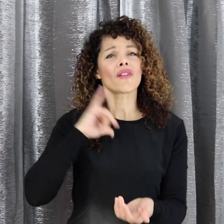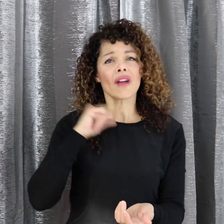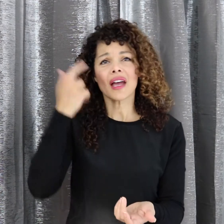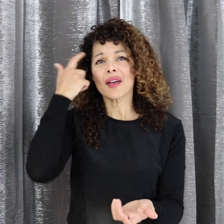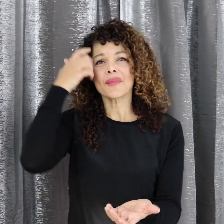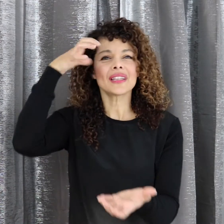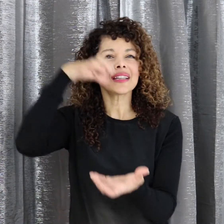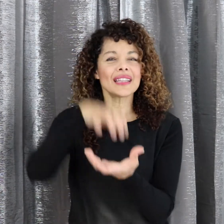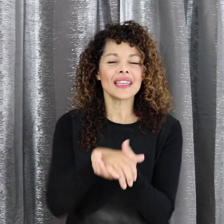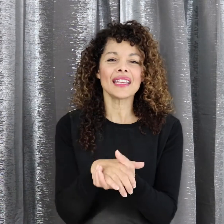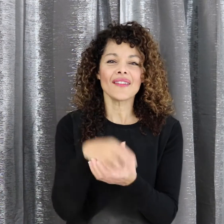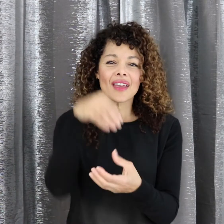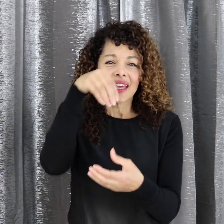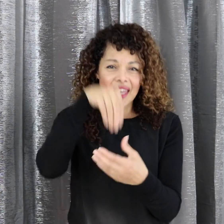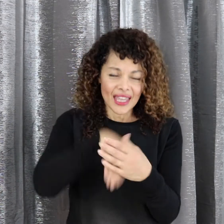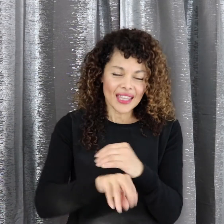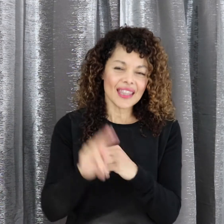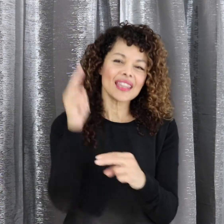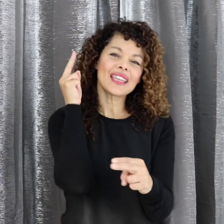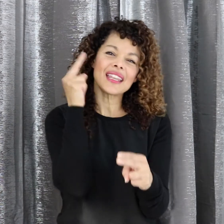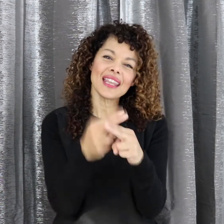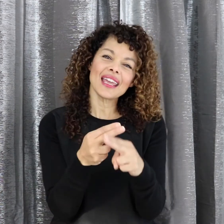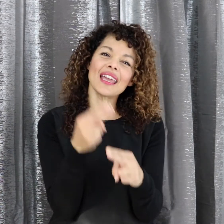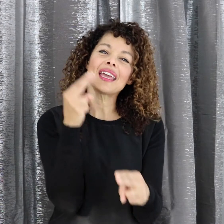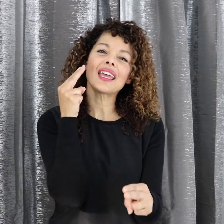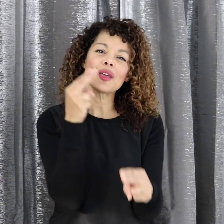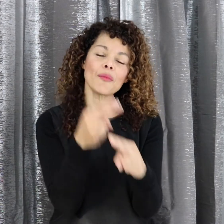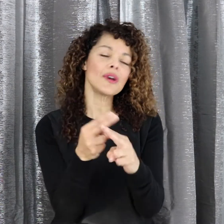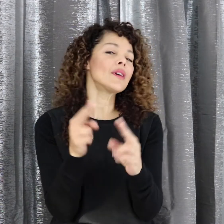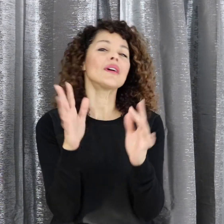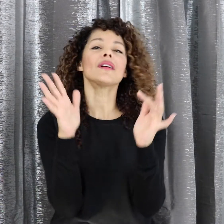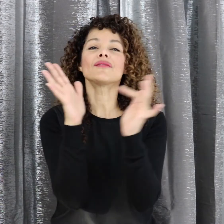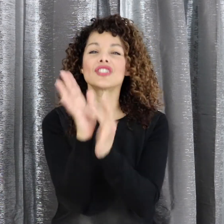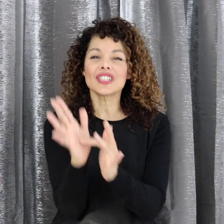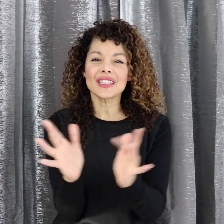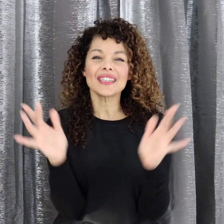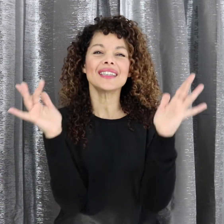For I believe in the name of Jesus